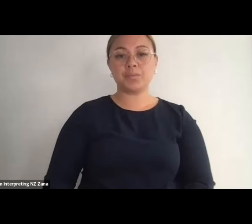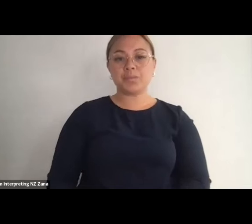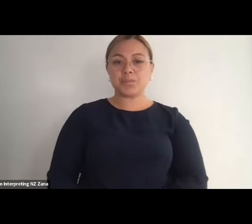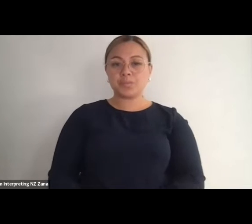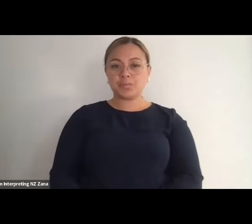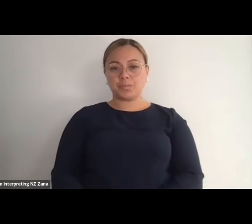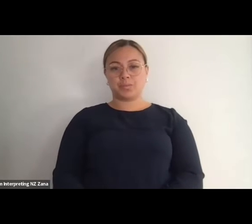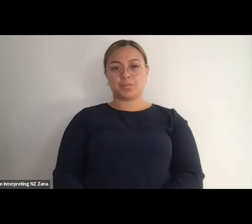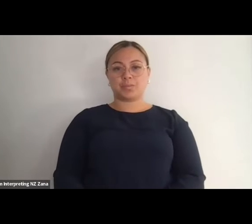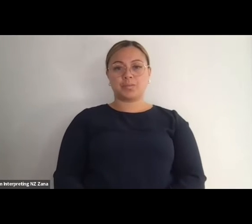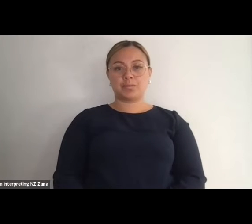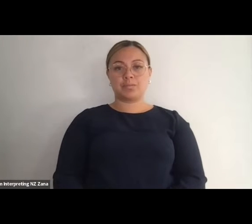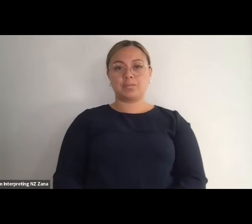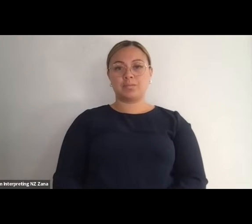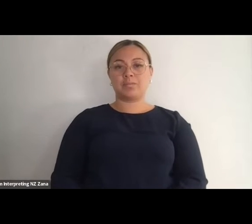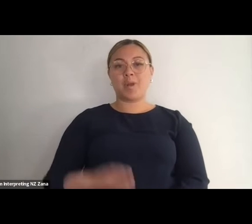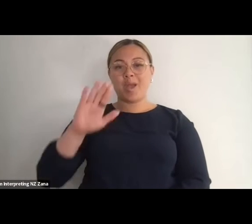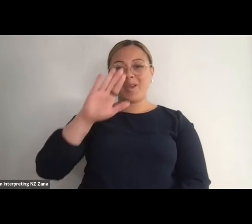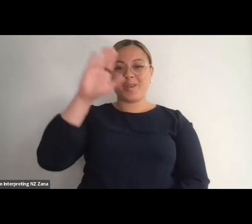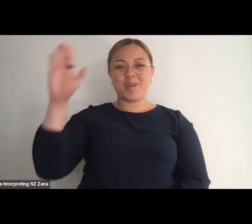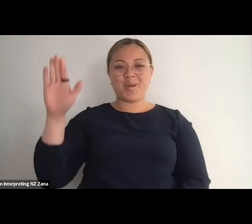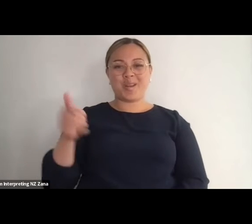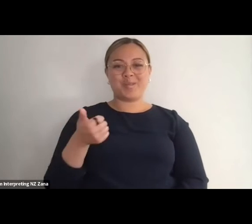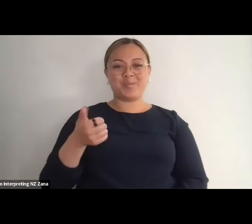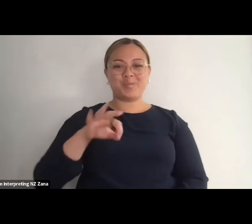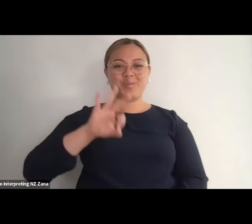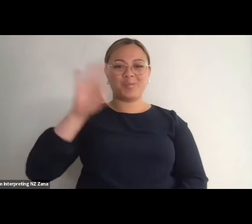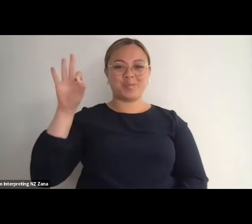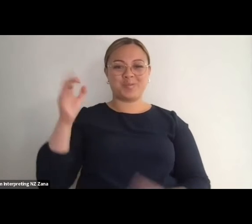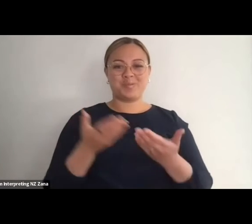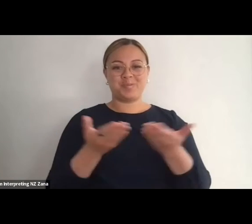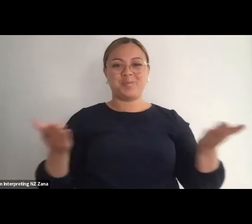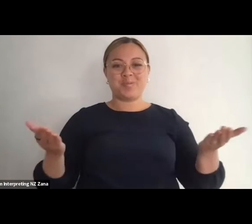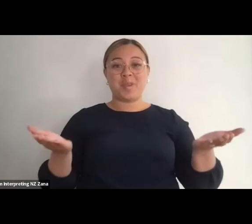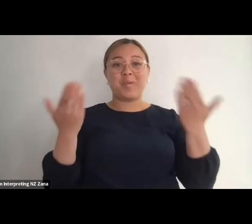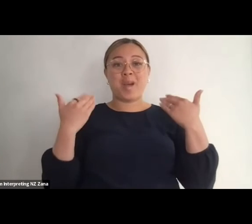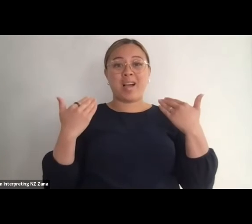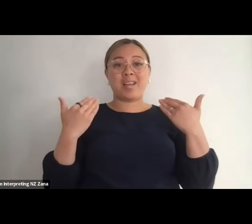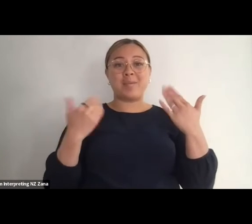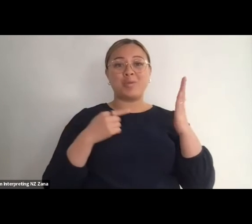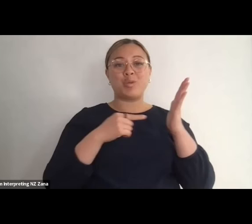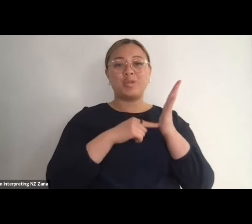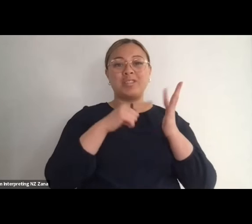Kia ora, Good morning everyone. Welcome to Touch Compass’s fifth in our second annual International